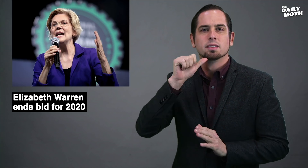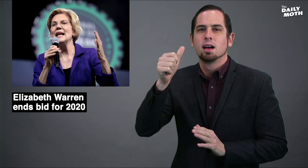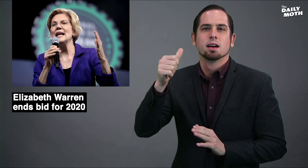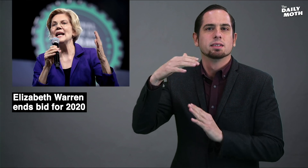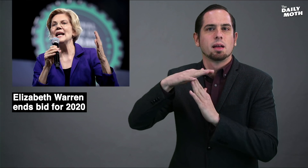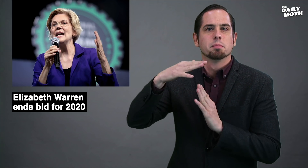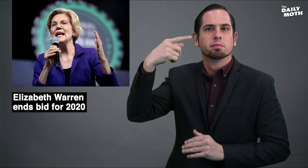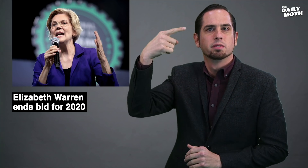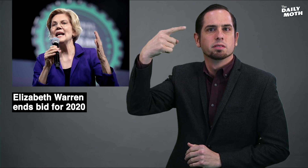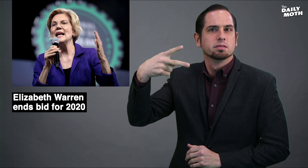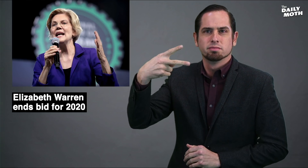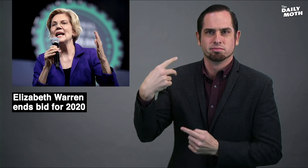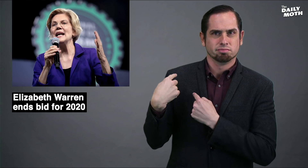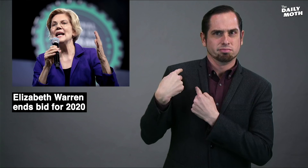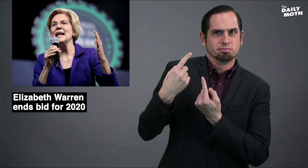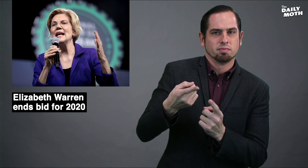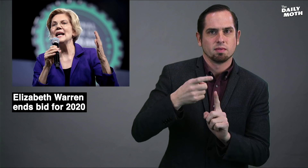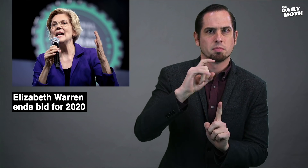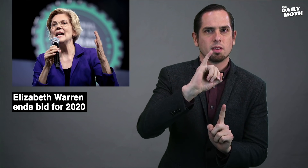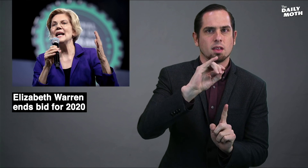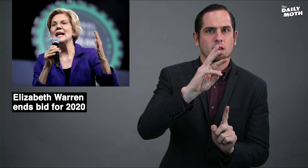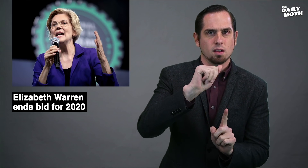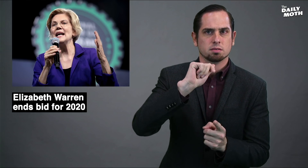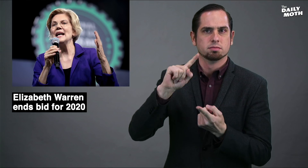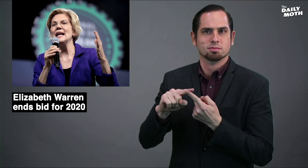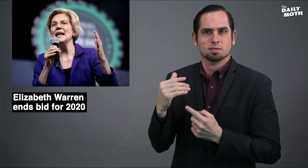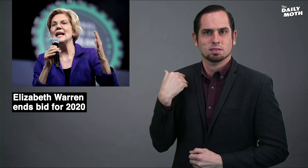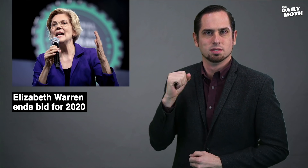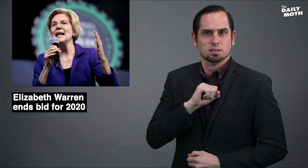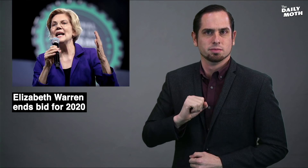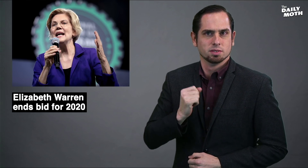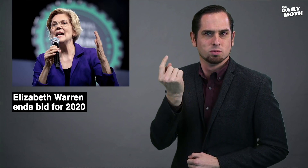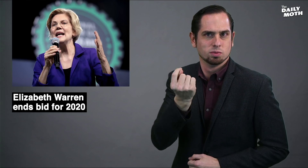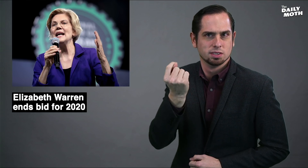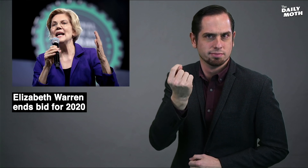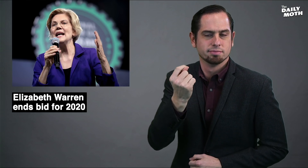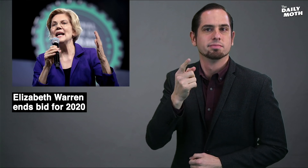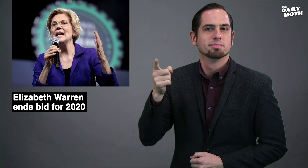finish in the top two from Iowa to Super Tuesday.